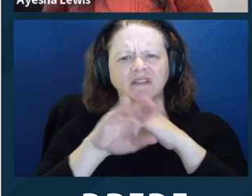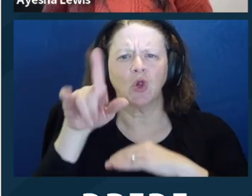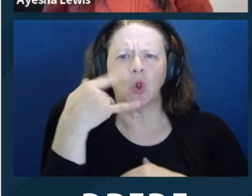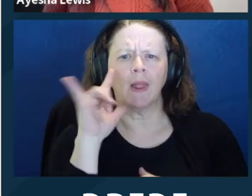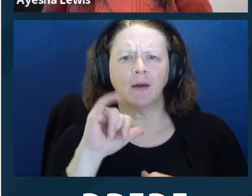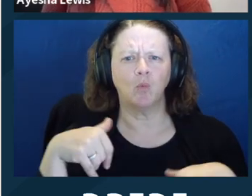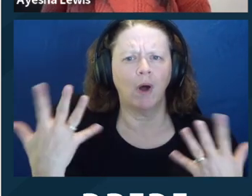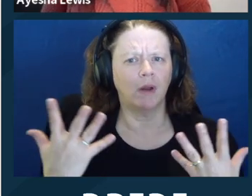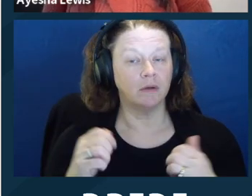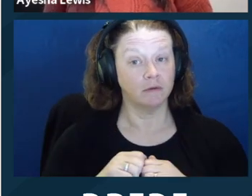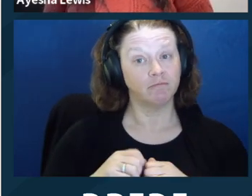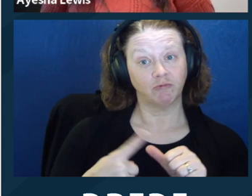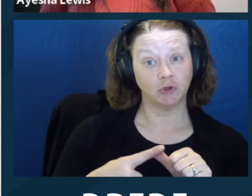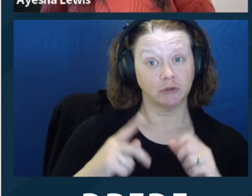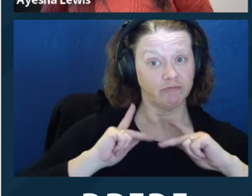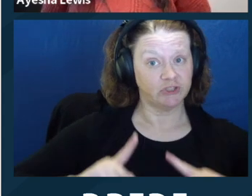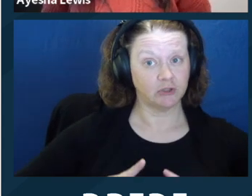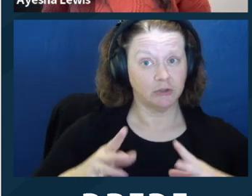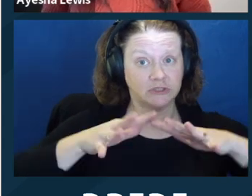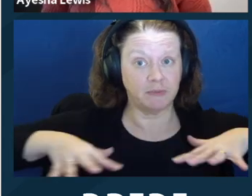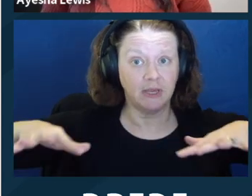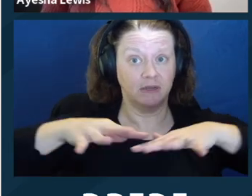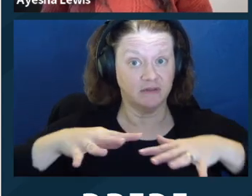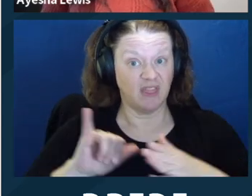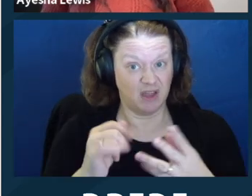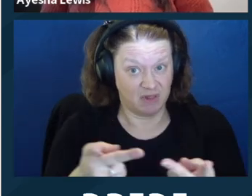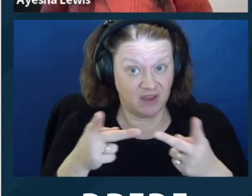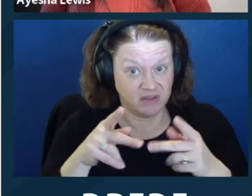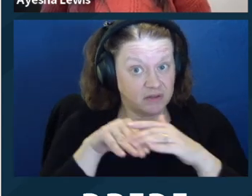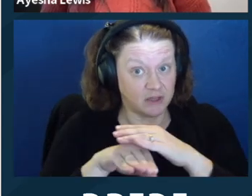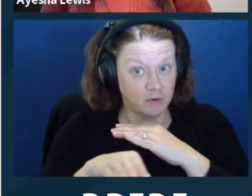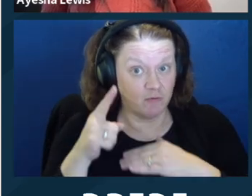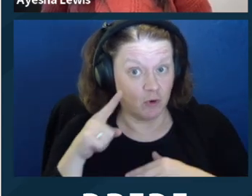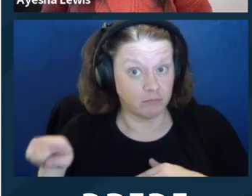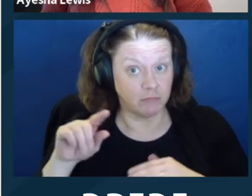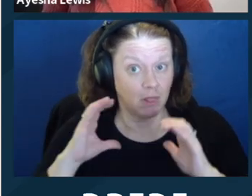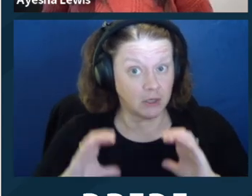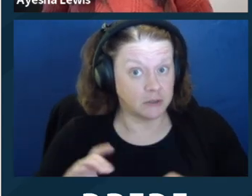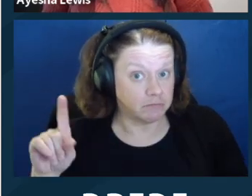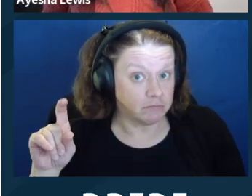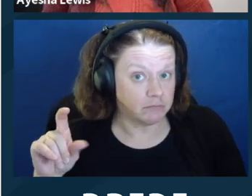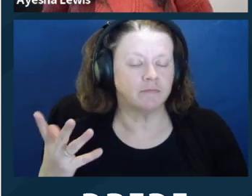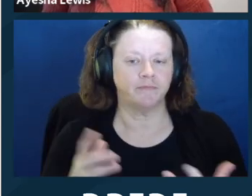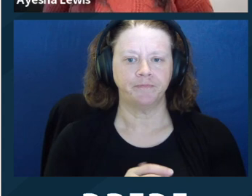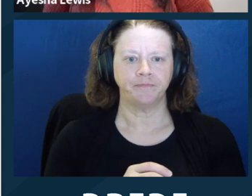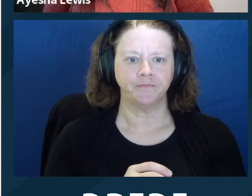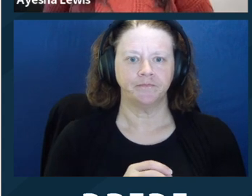Next, for readily accessible lawyering, you want to make your default practices accessible